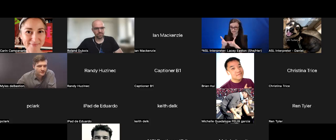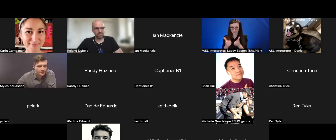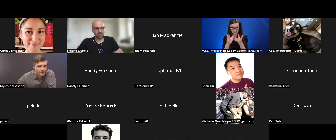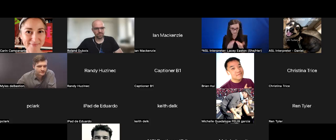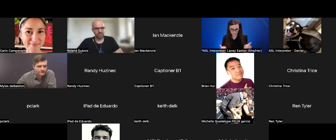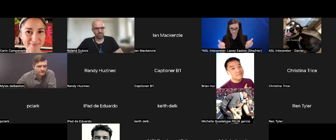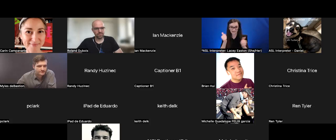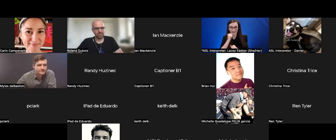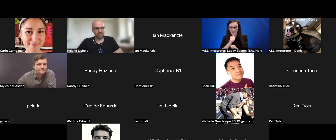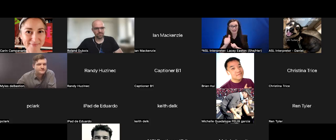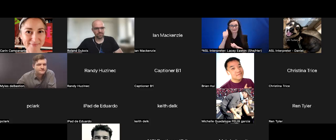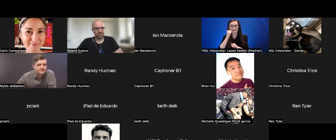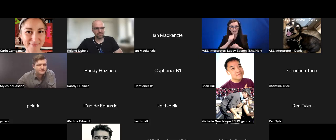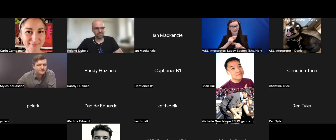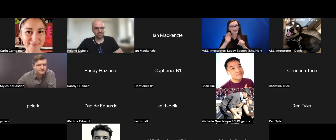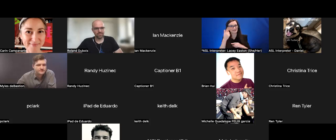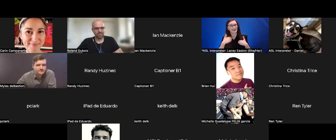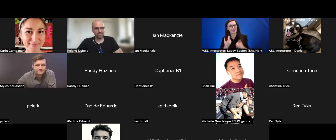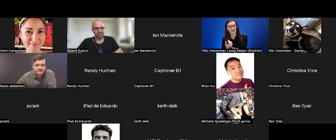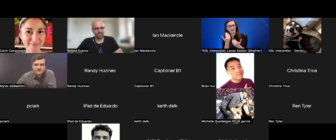limited staff can also be a really big